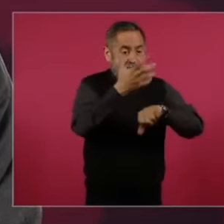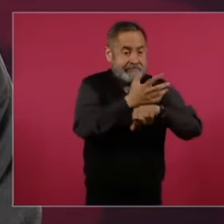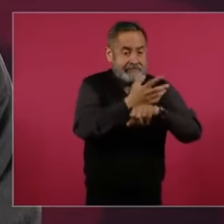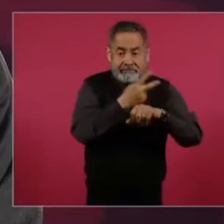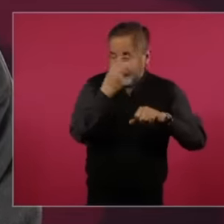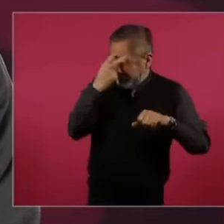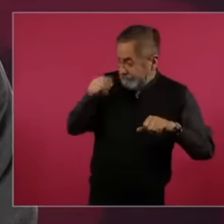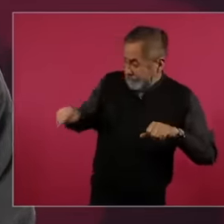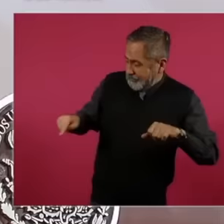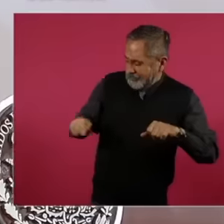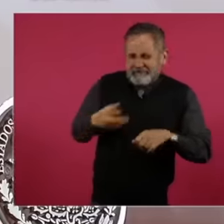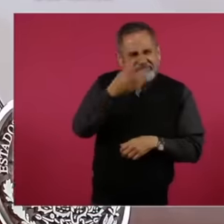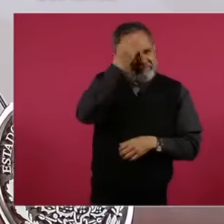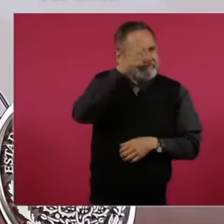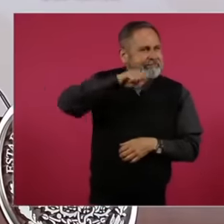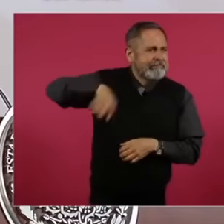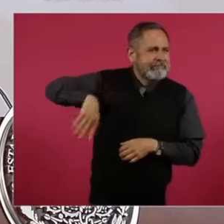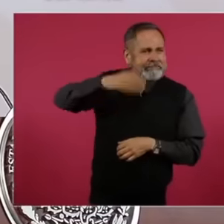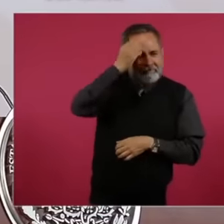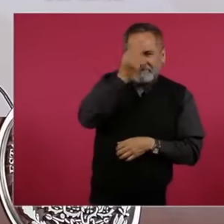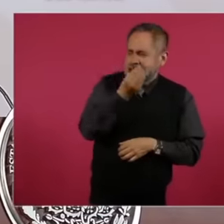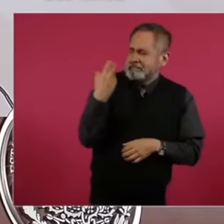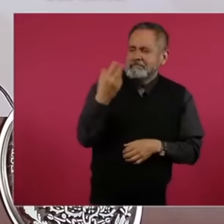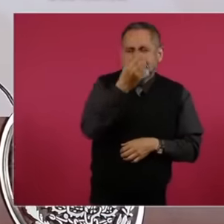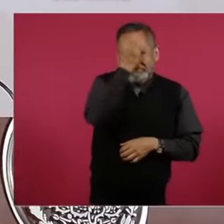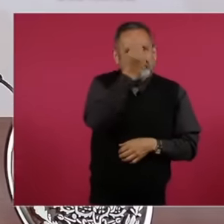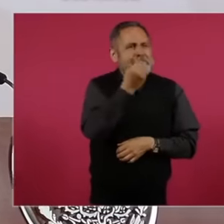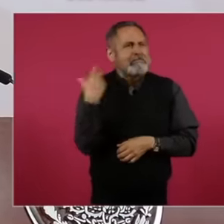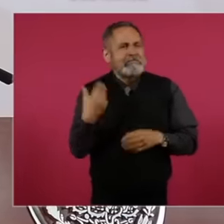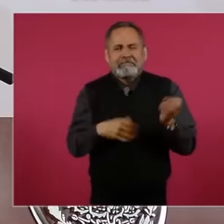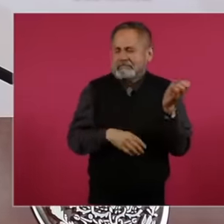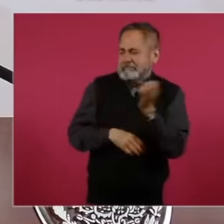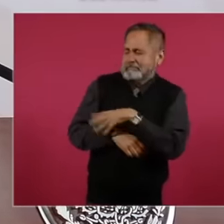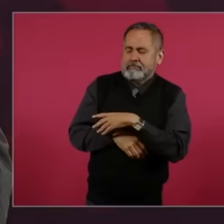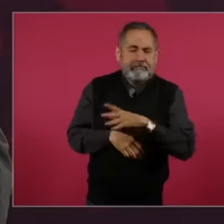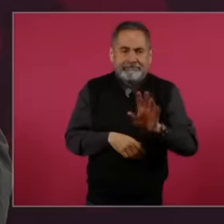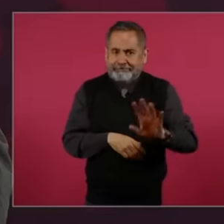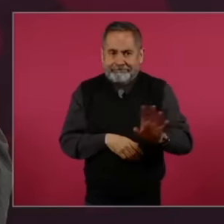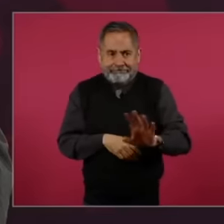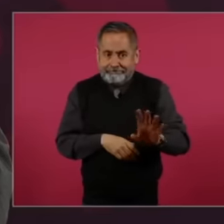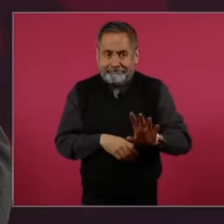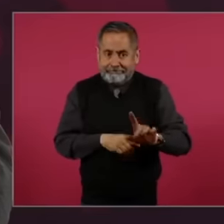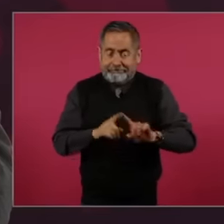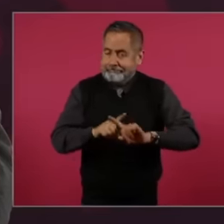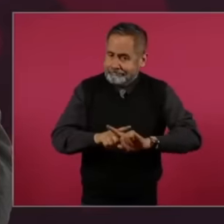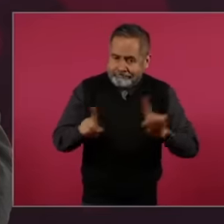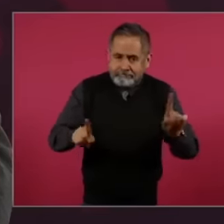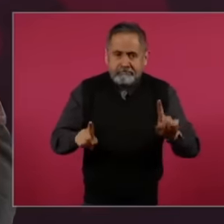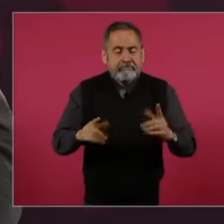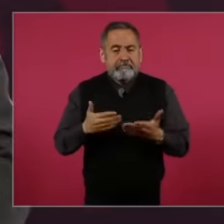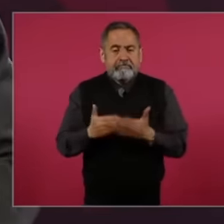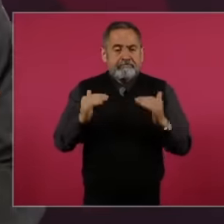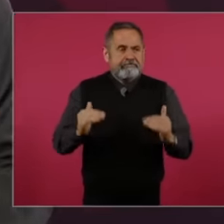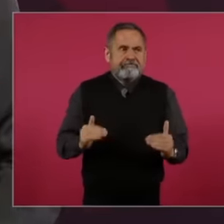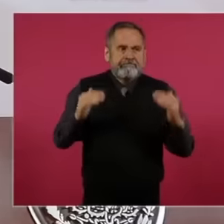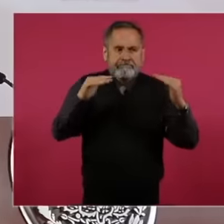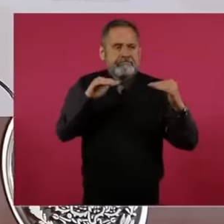you already know well that the relationship with us has to be on an